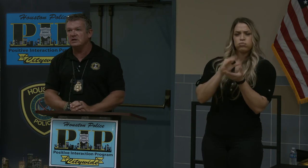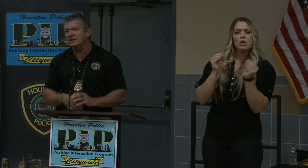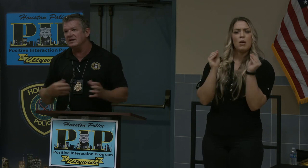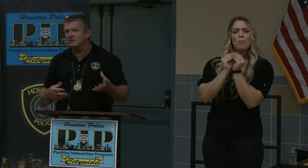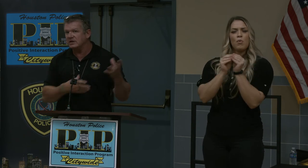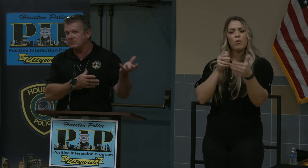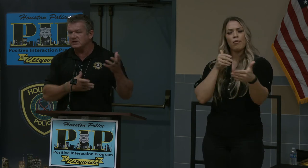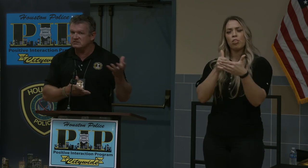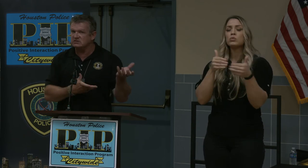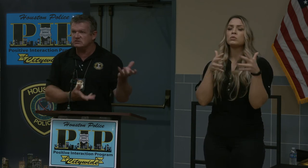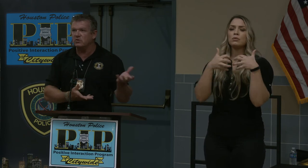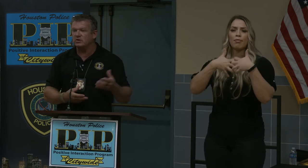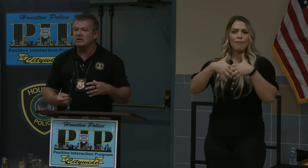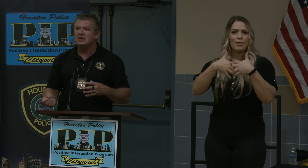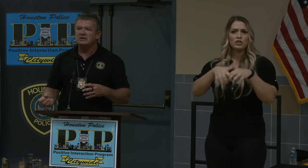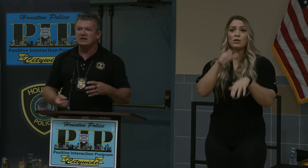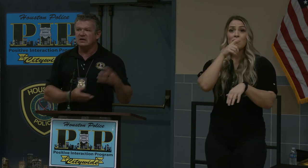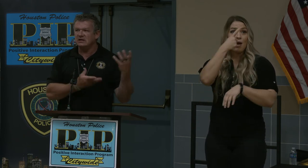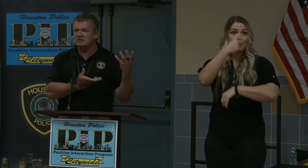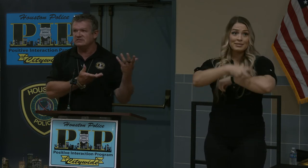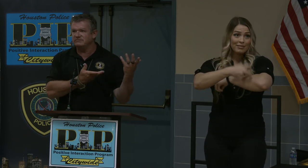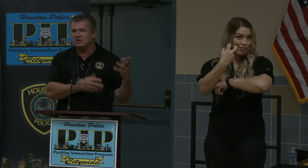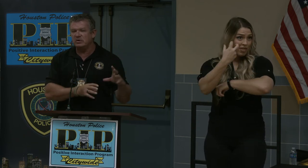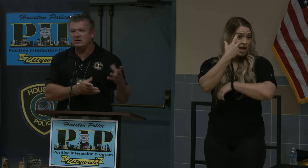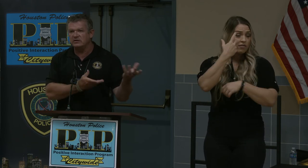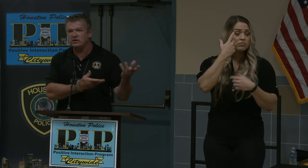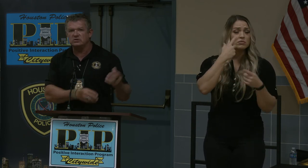They didn't do that because they stolen, they did it because the closer